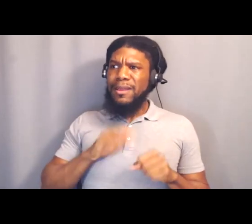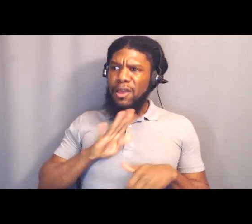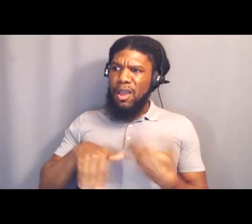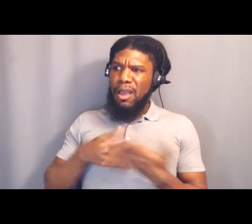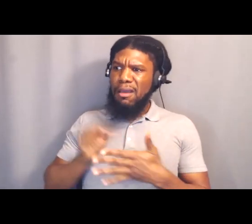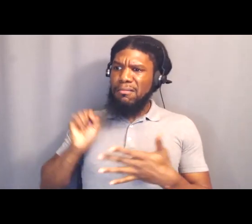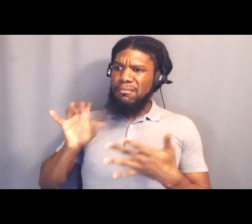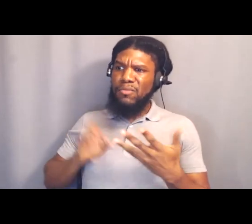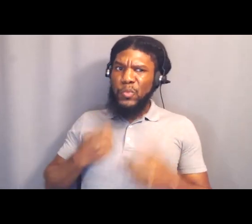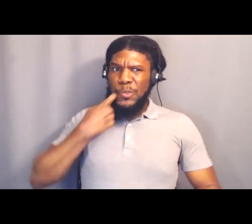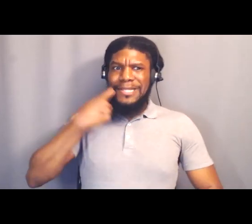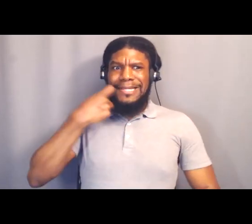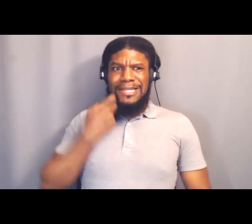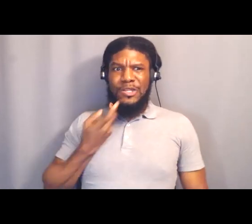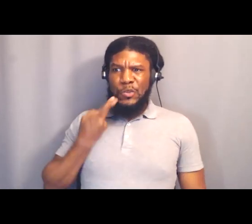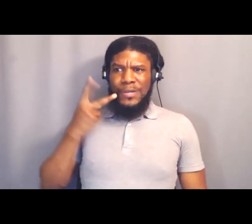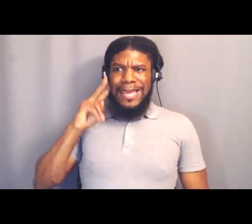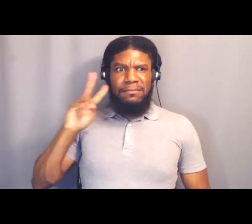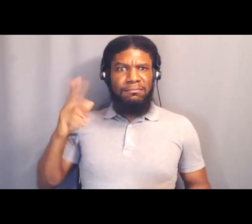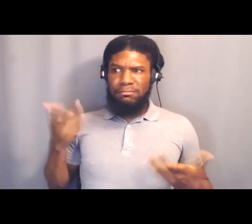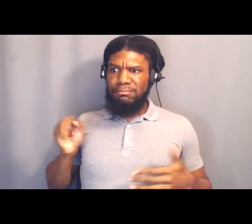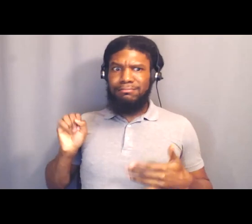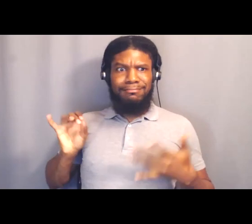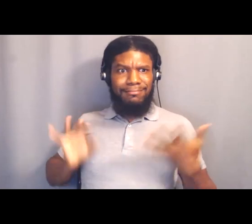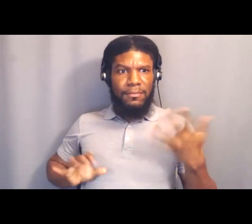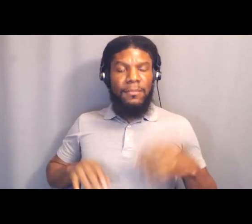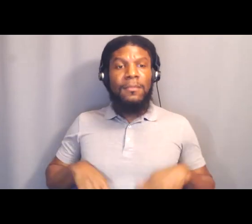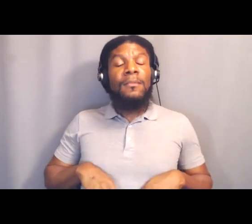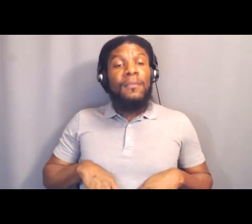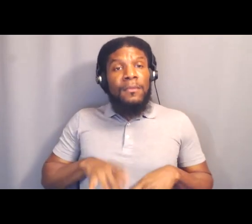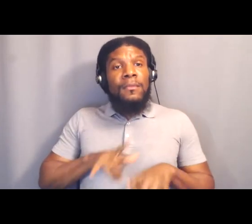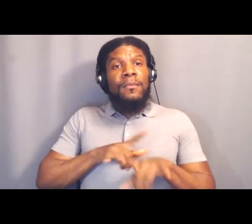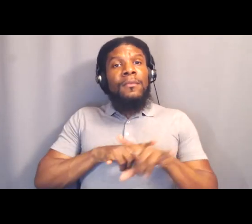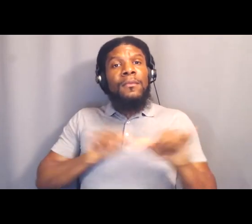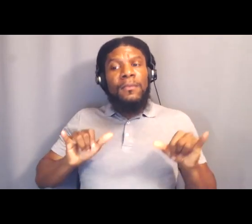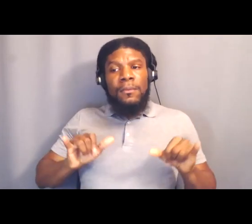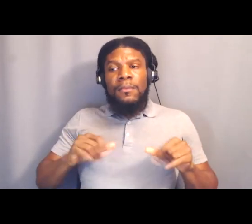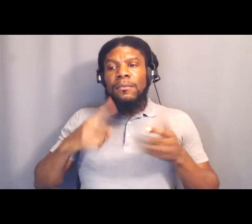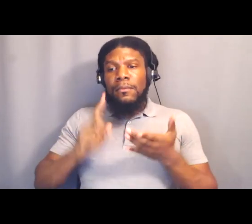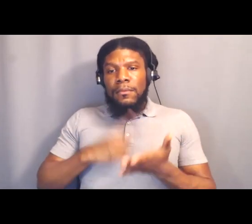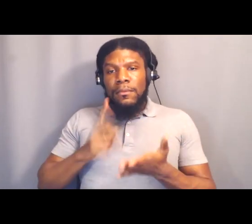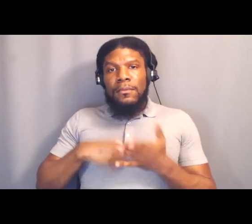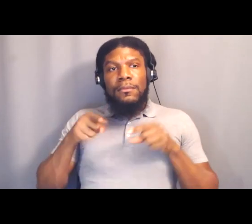That in the midst of struggle it's very difficult sometimes to find victories.